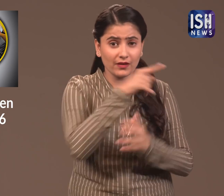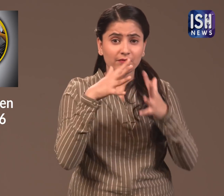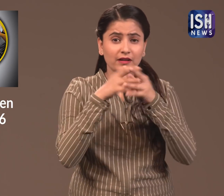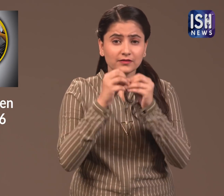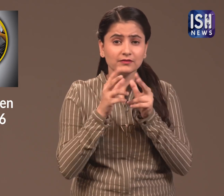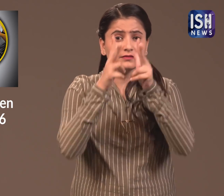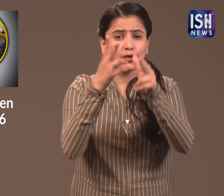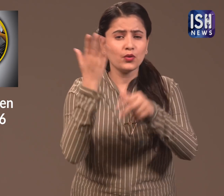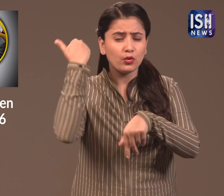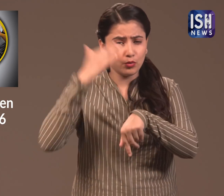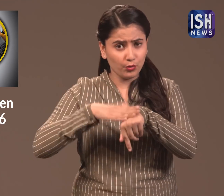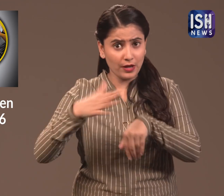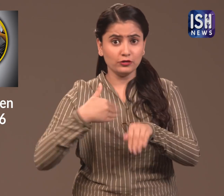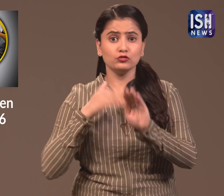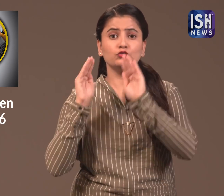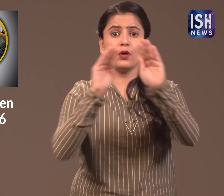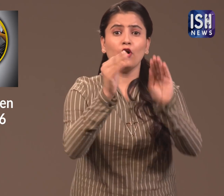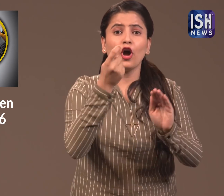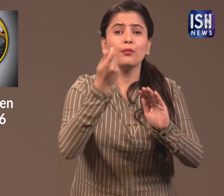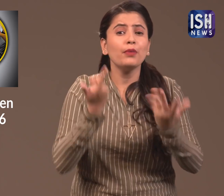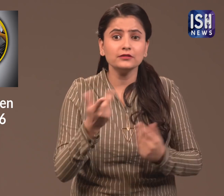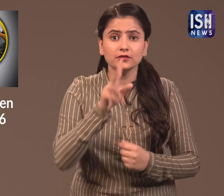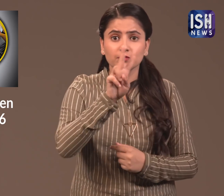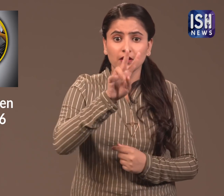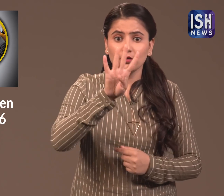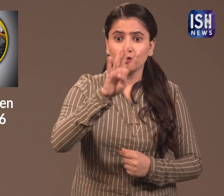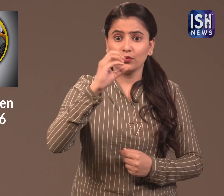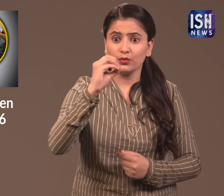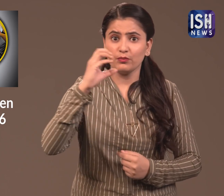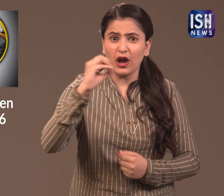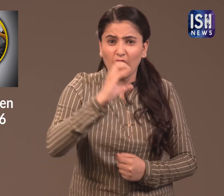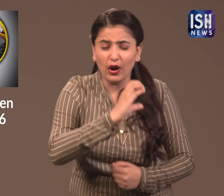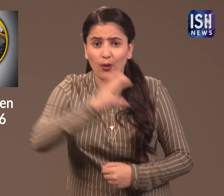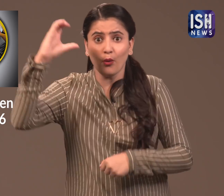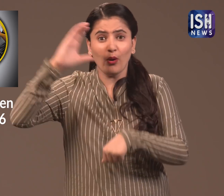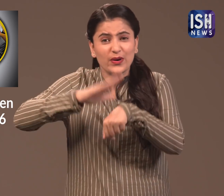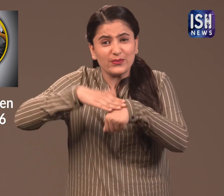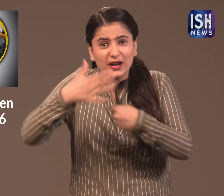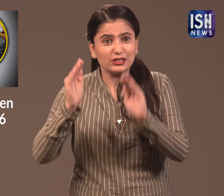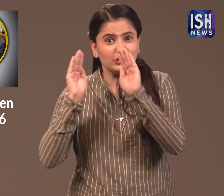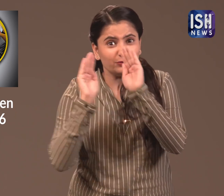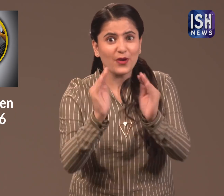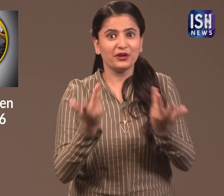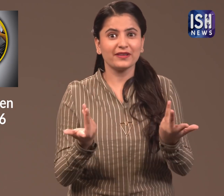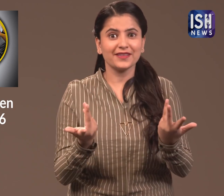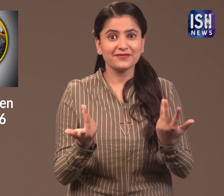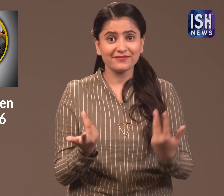he has already given away Rs 2,400 crore.